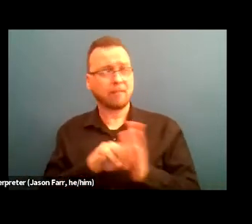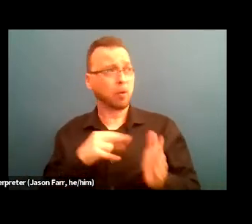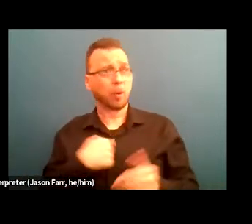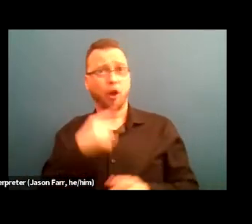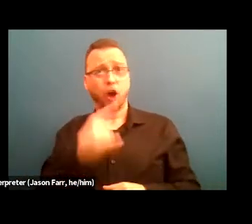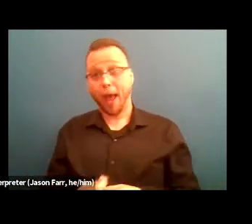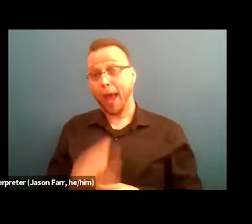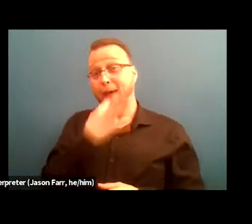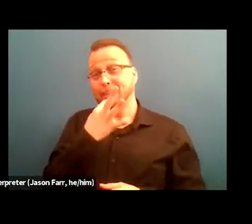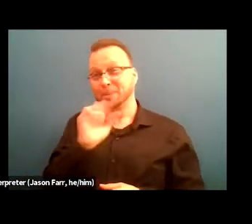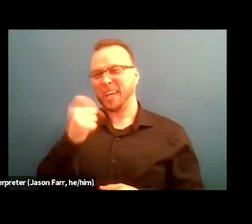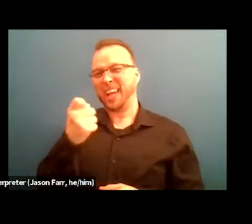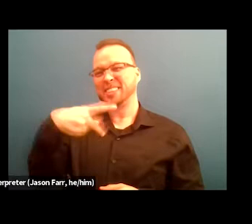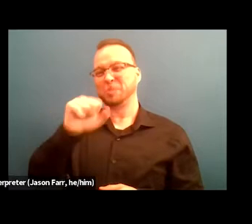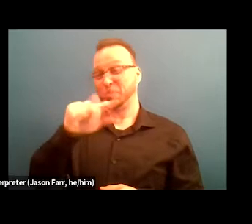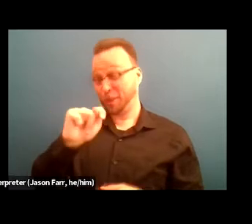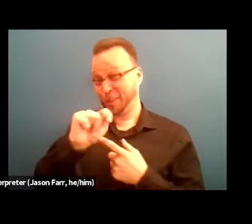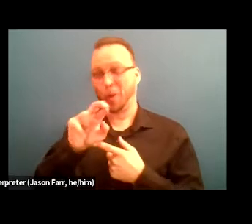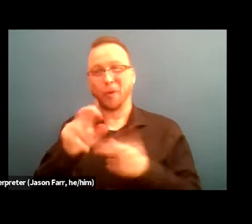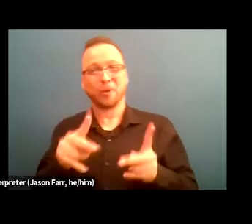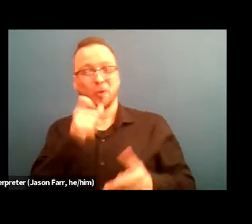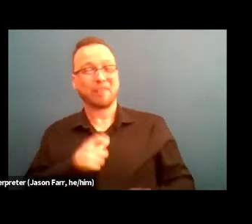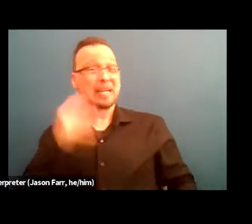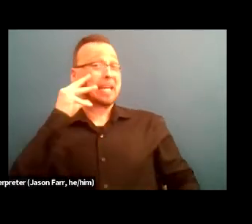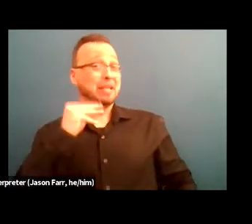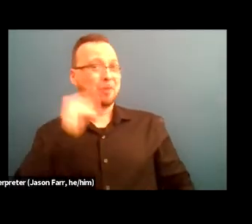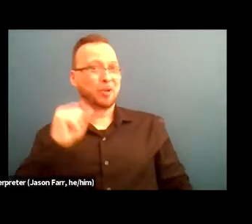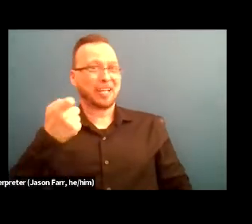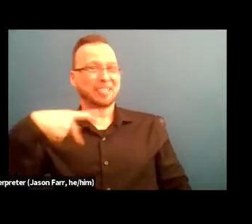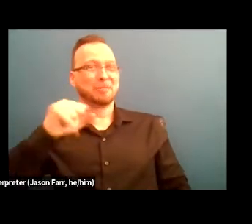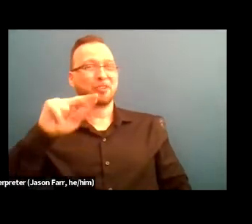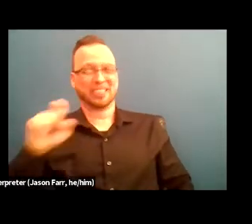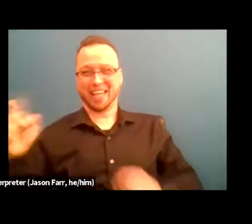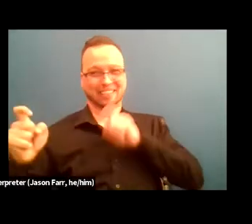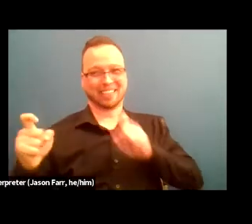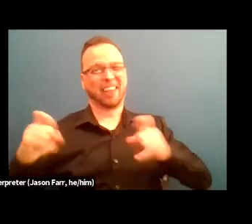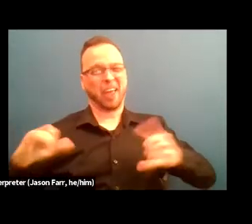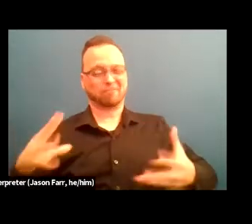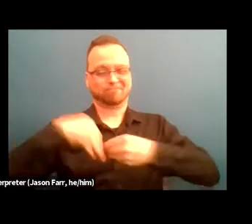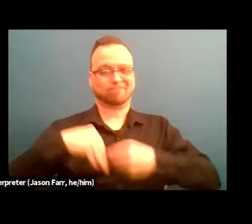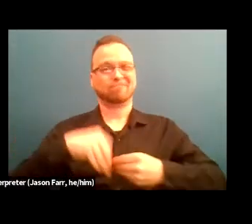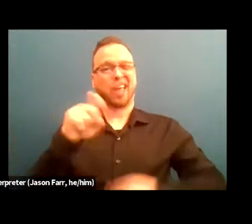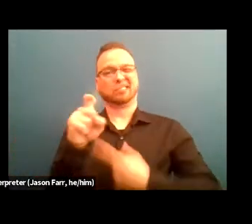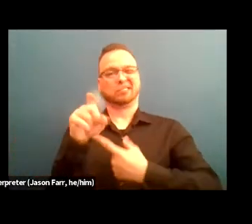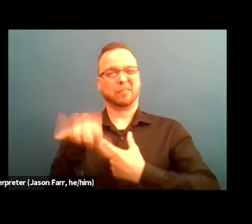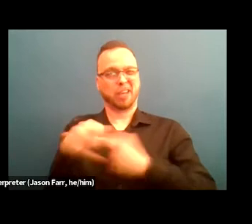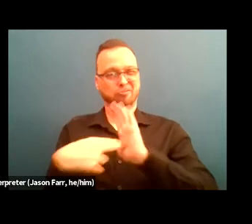or as someone who has knowledge due to these impactful life experiences. So as we discuss in our last session on bias,